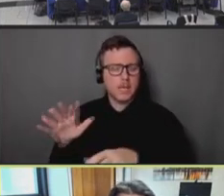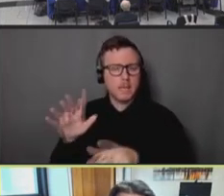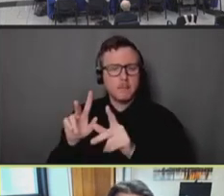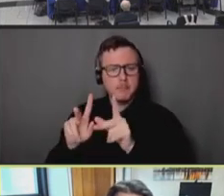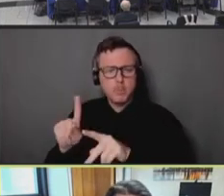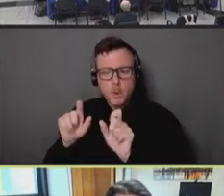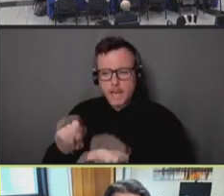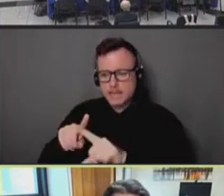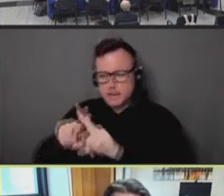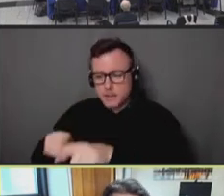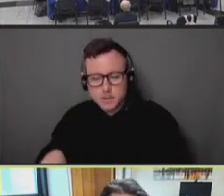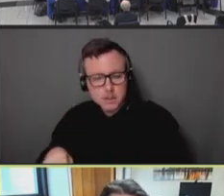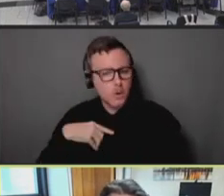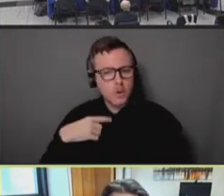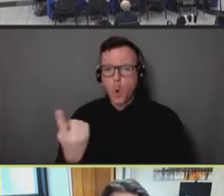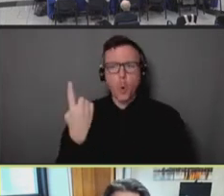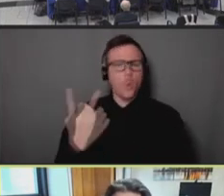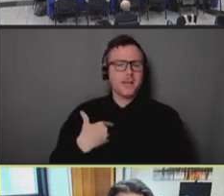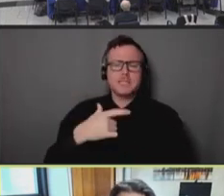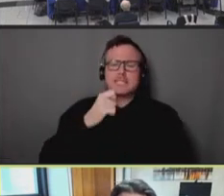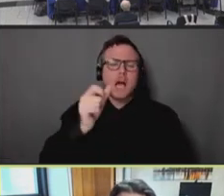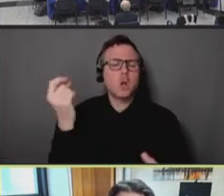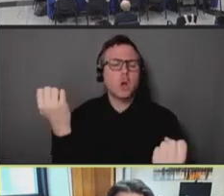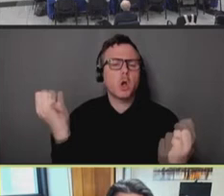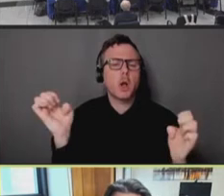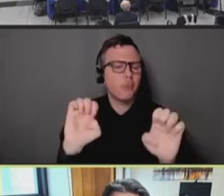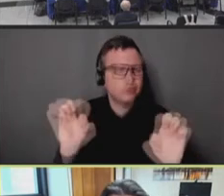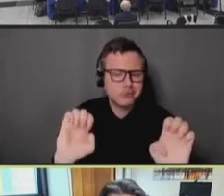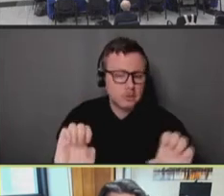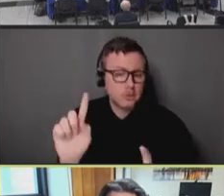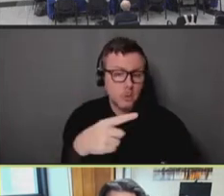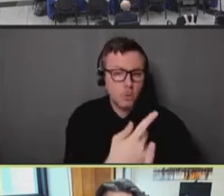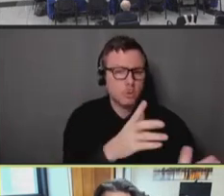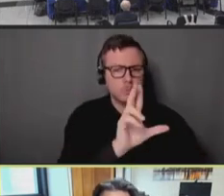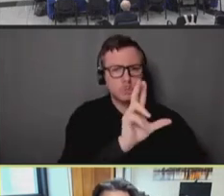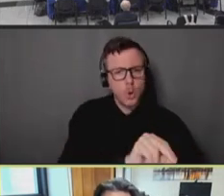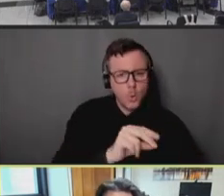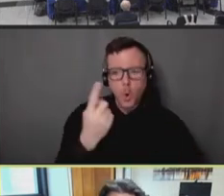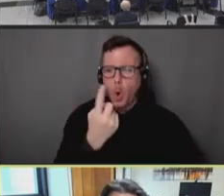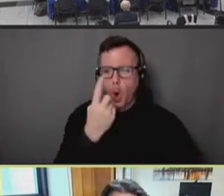not just in times of emergency, but lean on in our health planning more predictably,